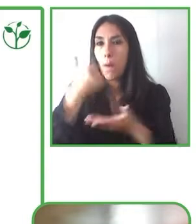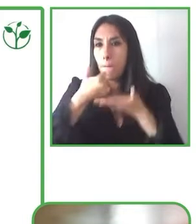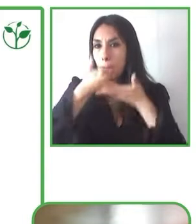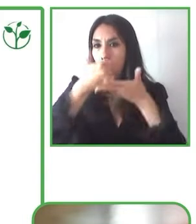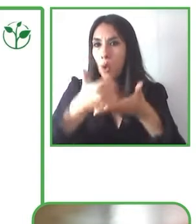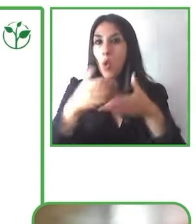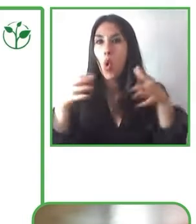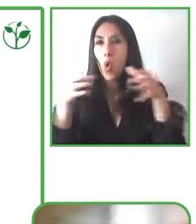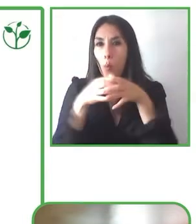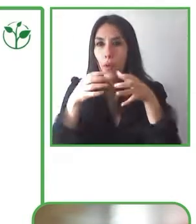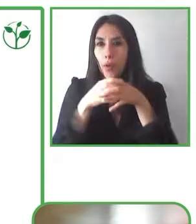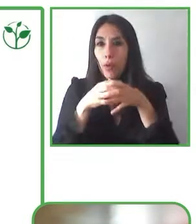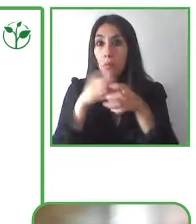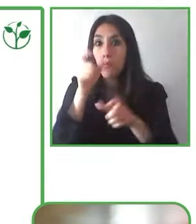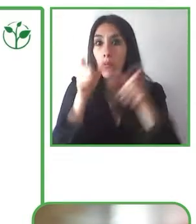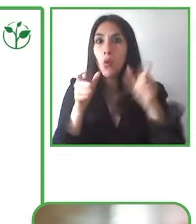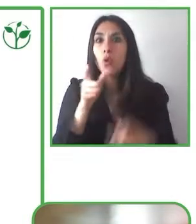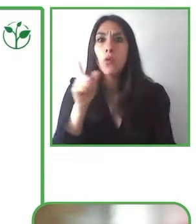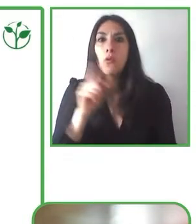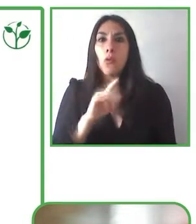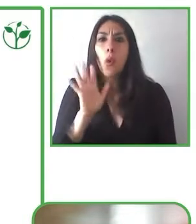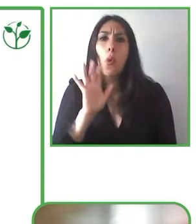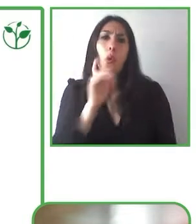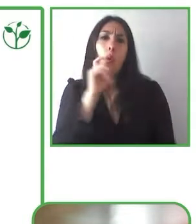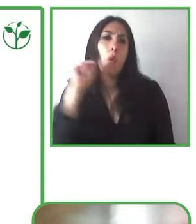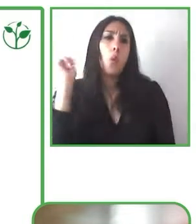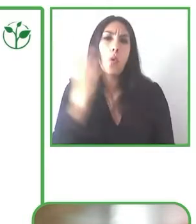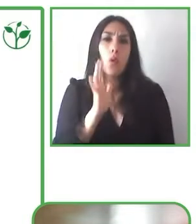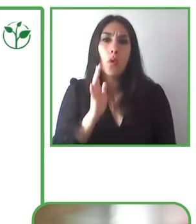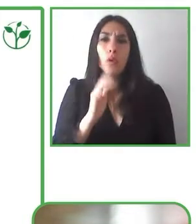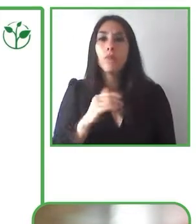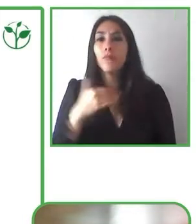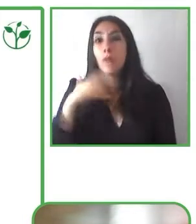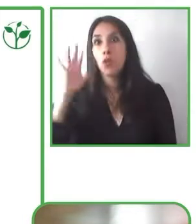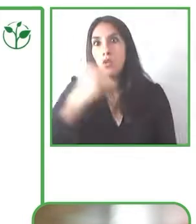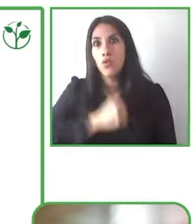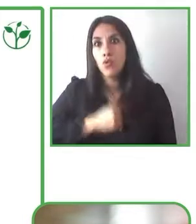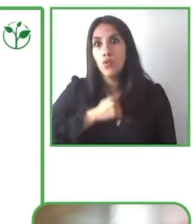about targeting not just a small portion of the population but everyone.